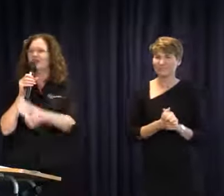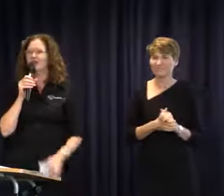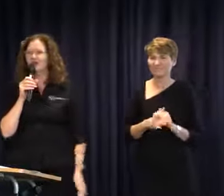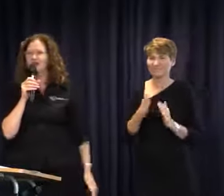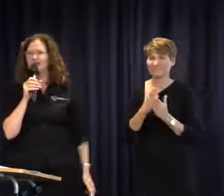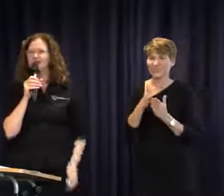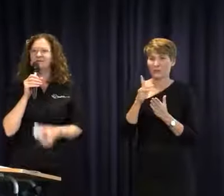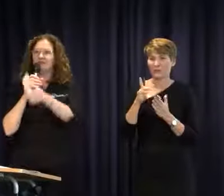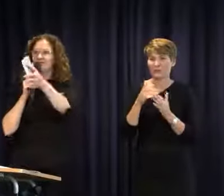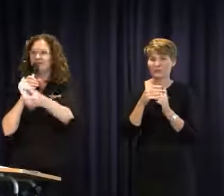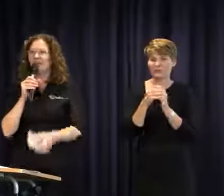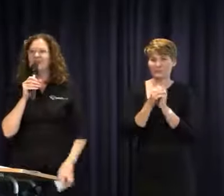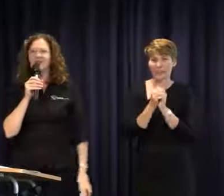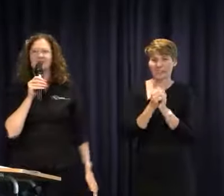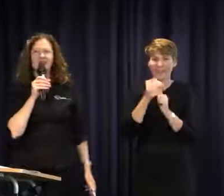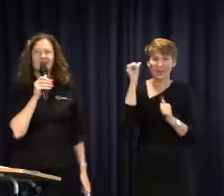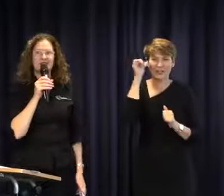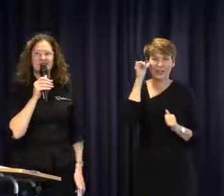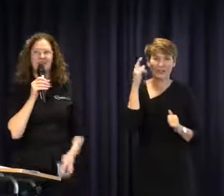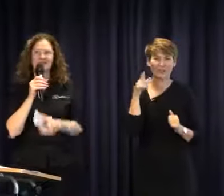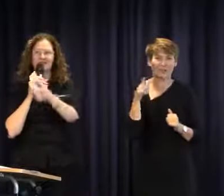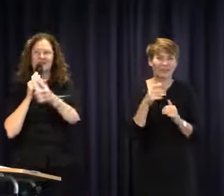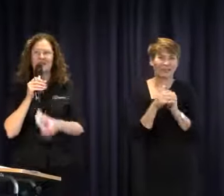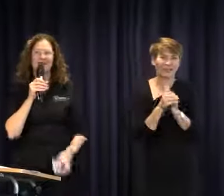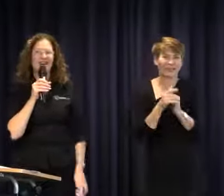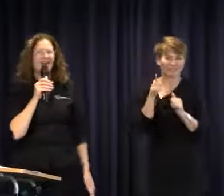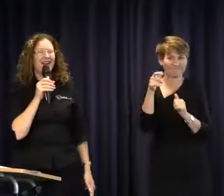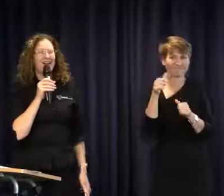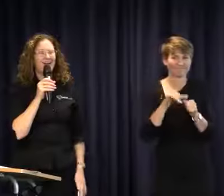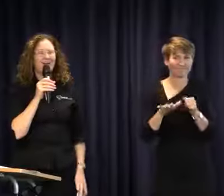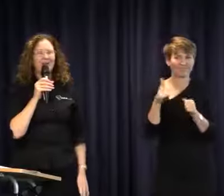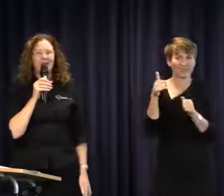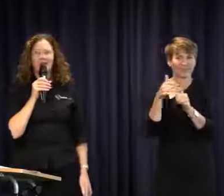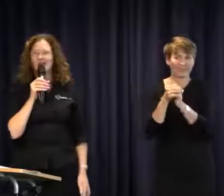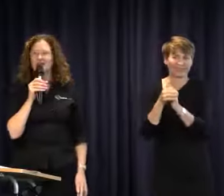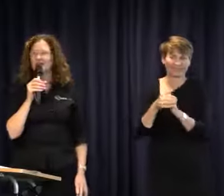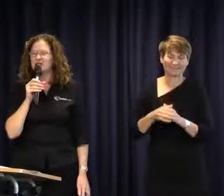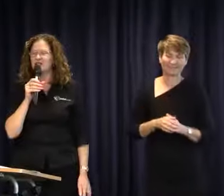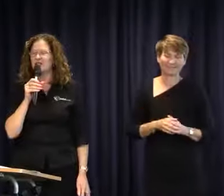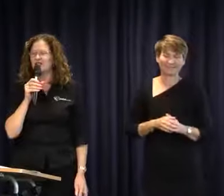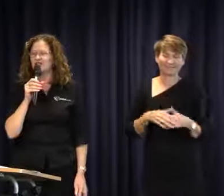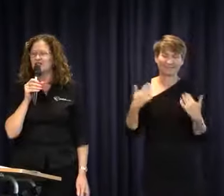of yours, I happen to know who she is and she is a good one. But yes, you are left on